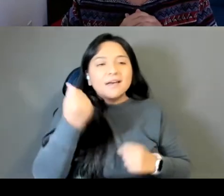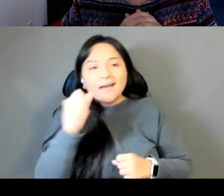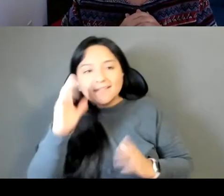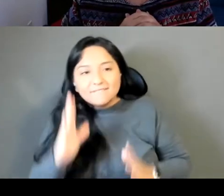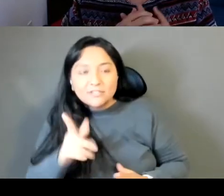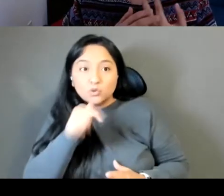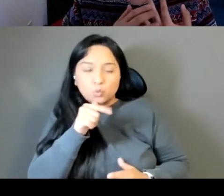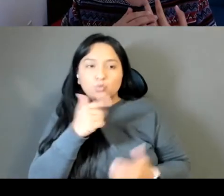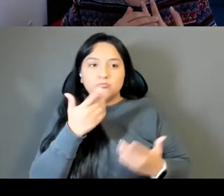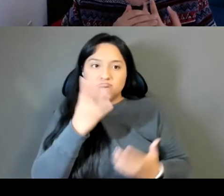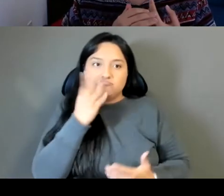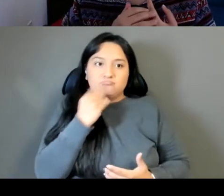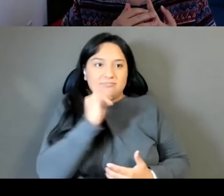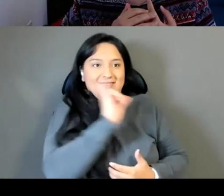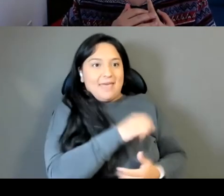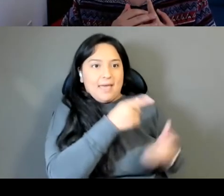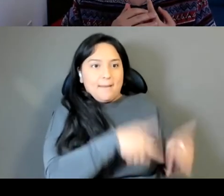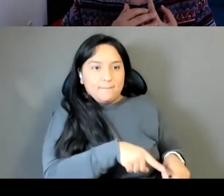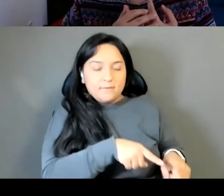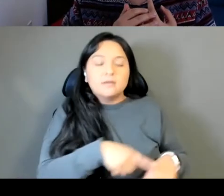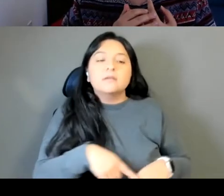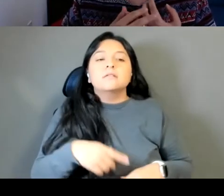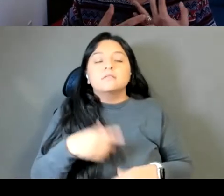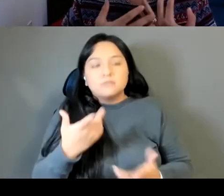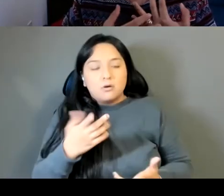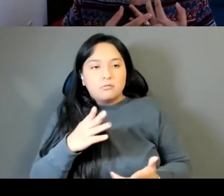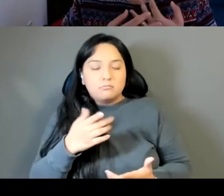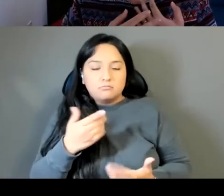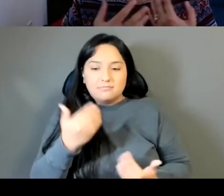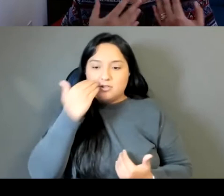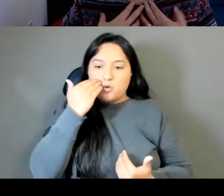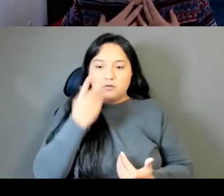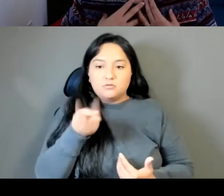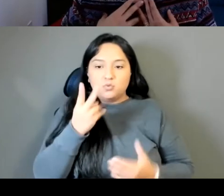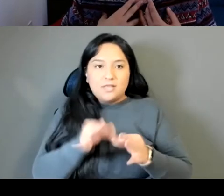And that's where being bilingual came in a lot of handy, not just because I could interview